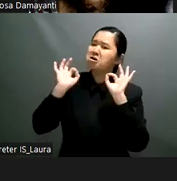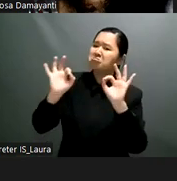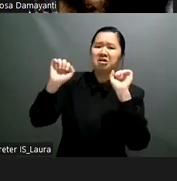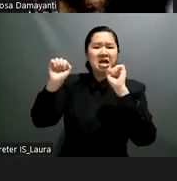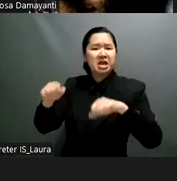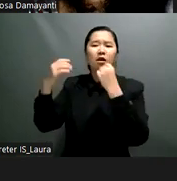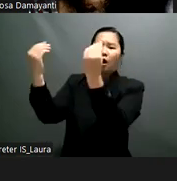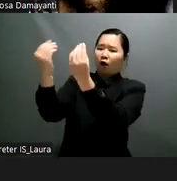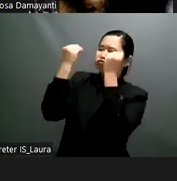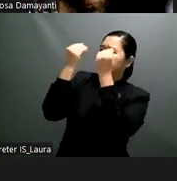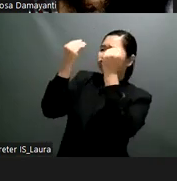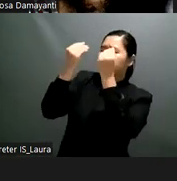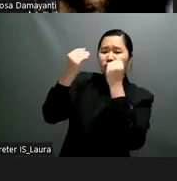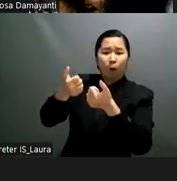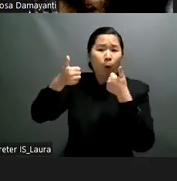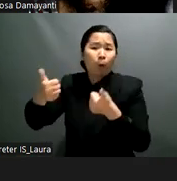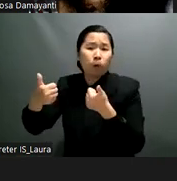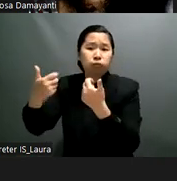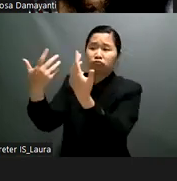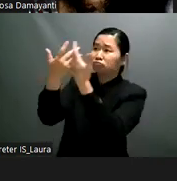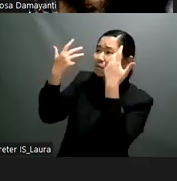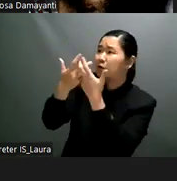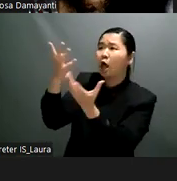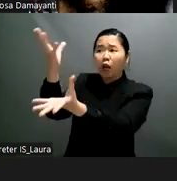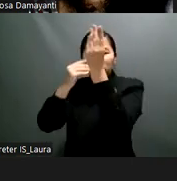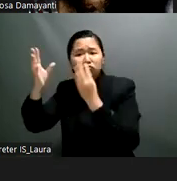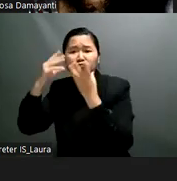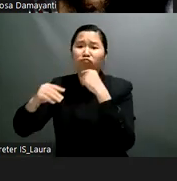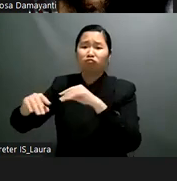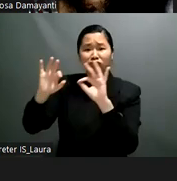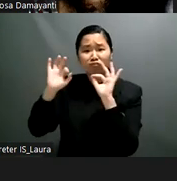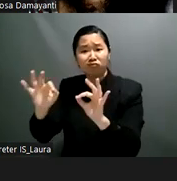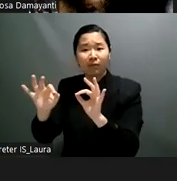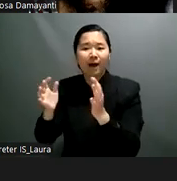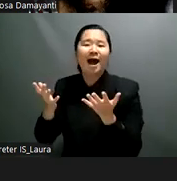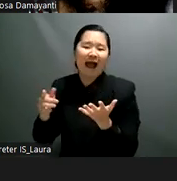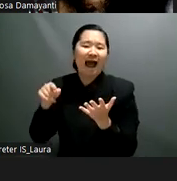instances mean the difference between inclusive education close to home versus having to attend